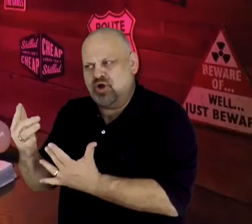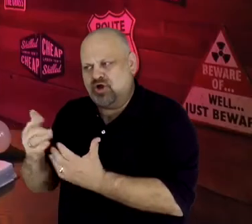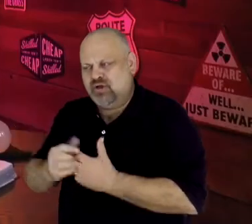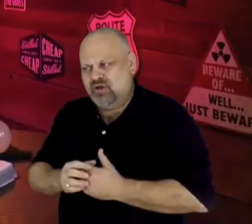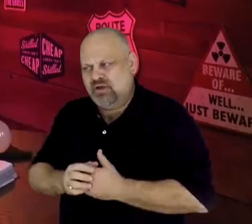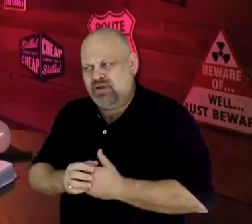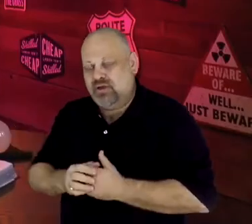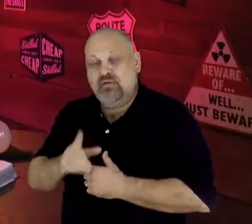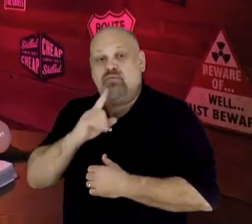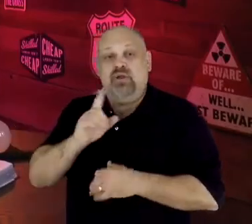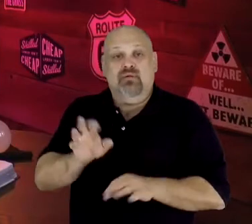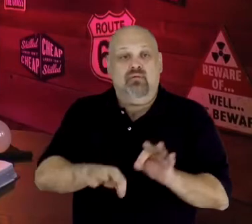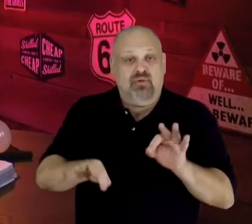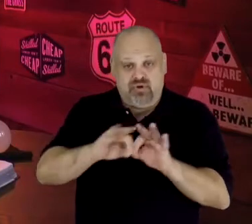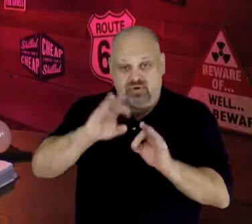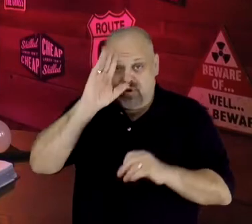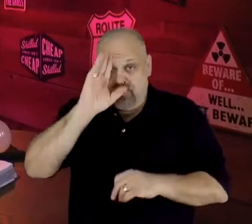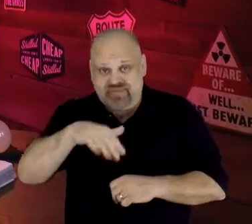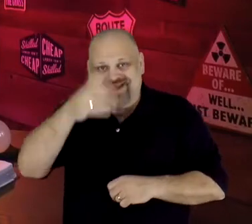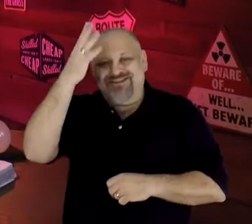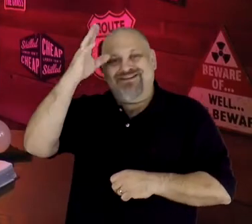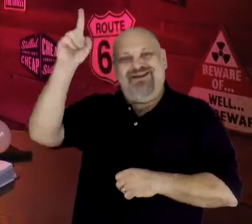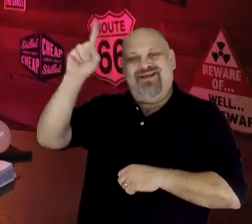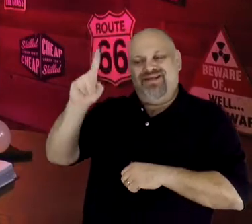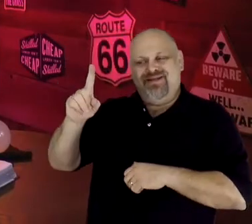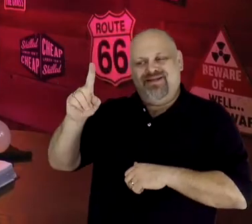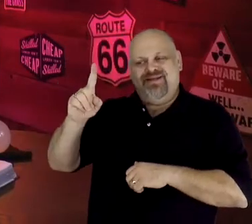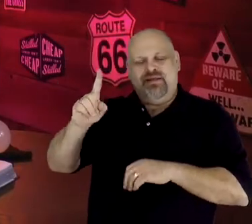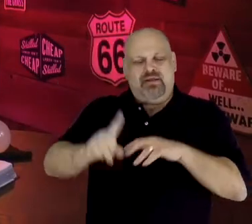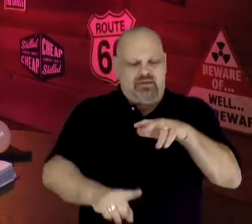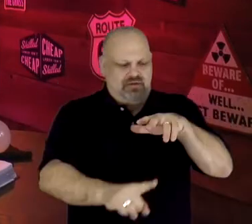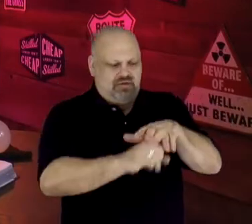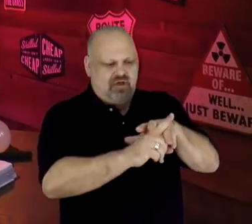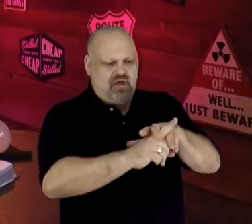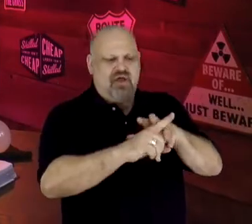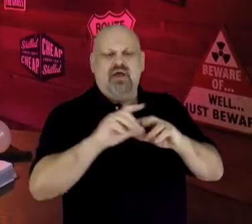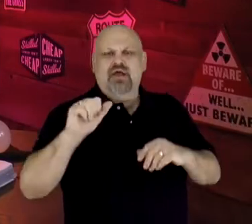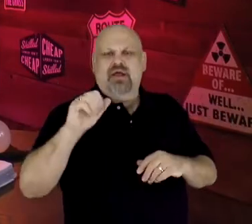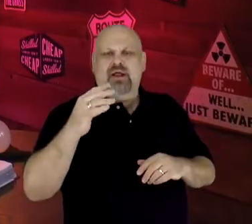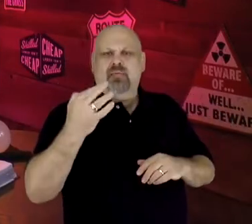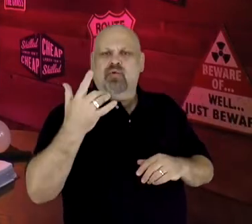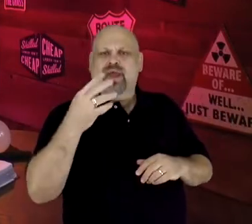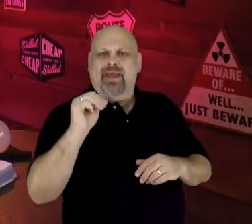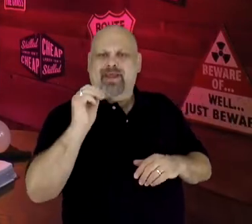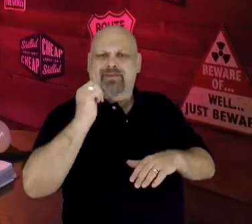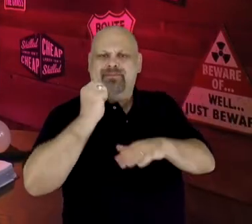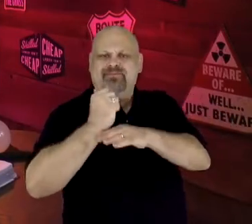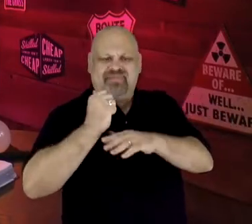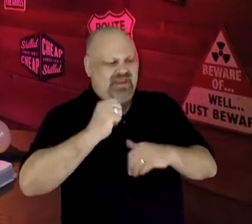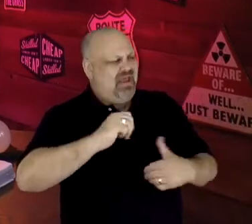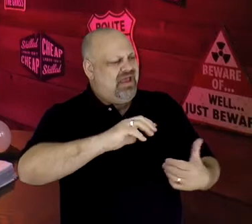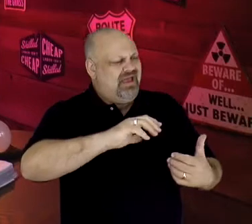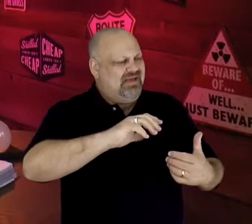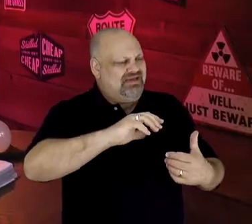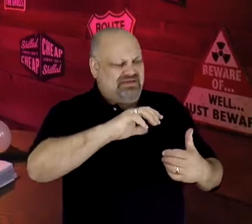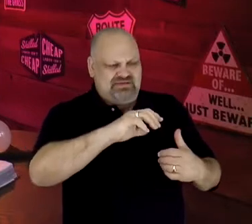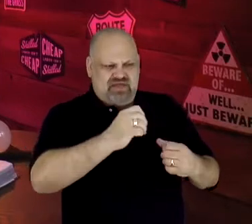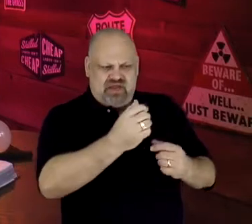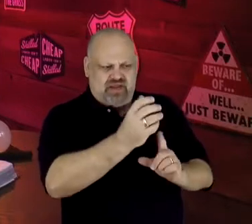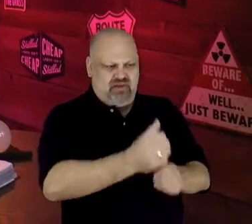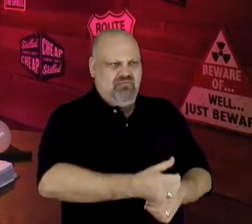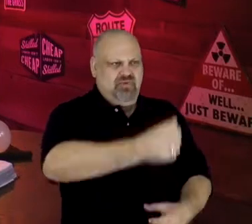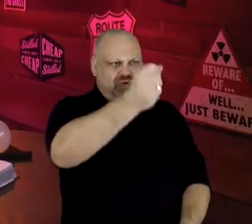It's worth noting that God appeared to Abraham as a blazing torch, God appeared to Moses as a burning bush, and the